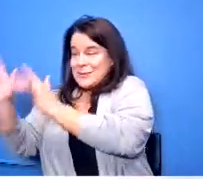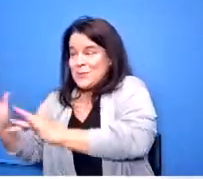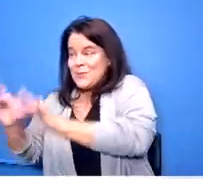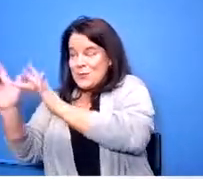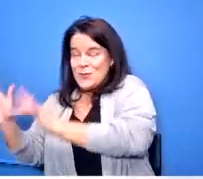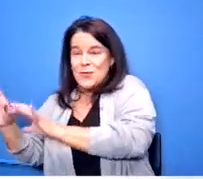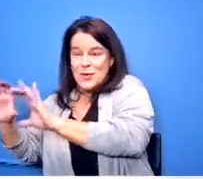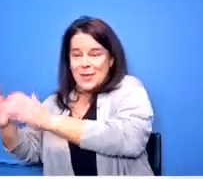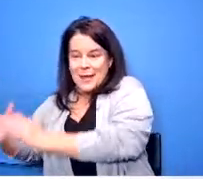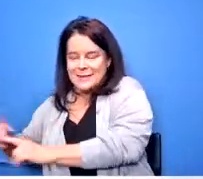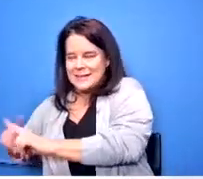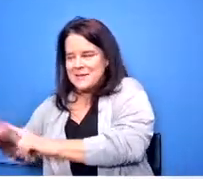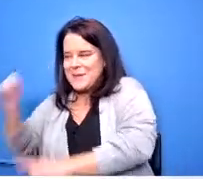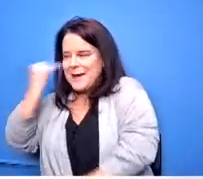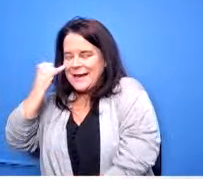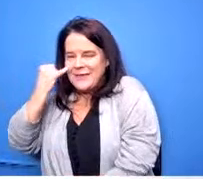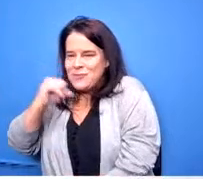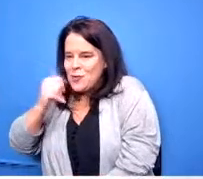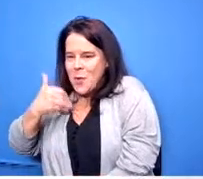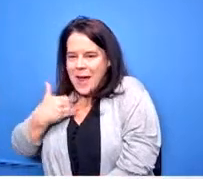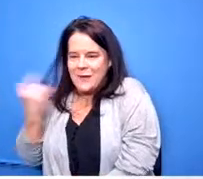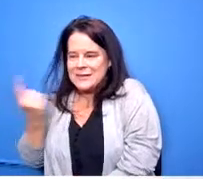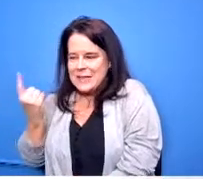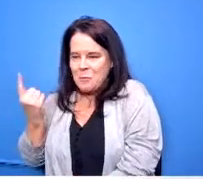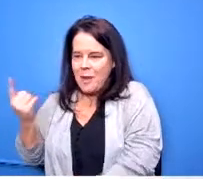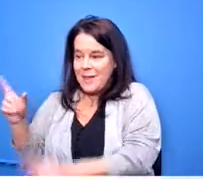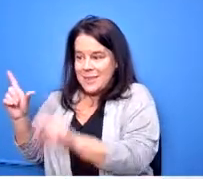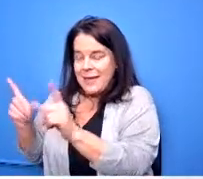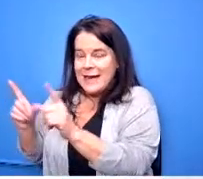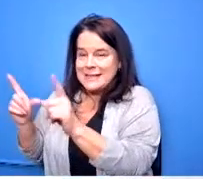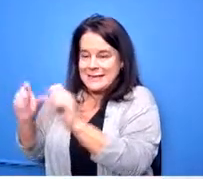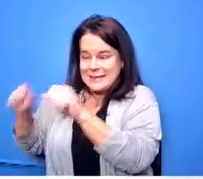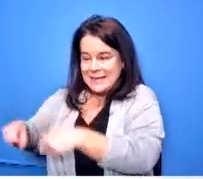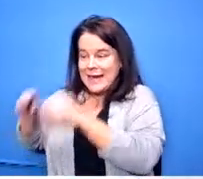if you don't have someone who has the licensure to do it and those people are very hard to find